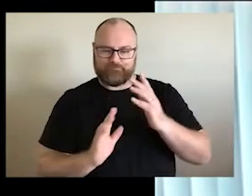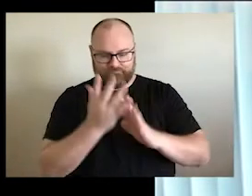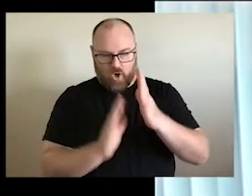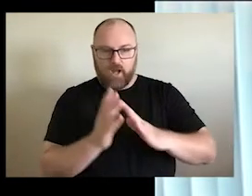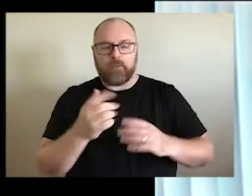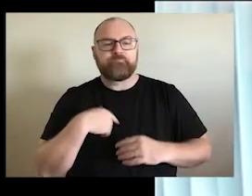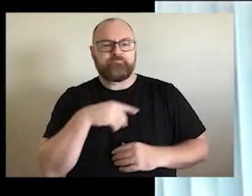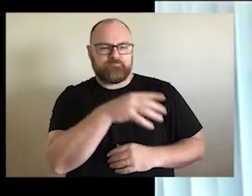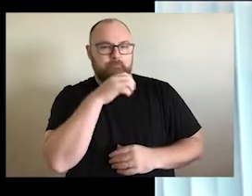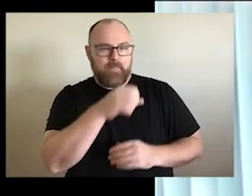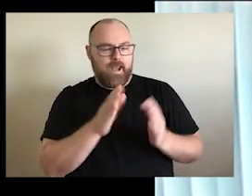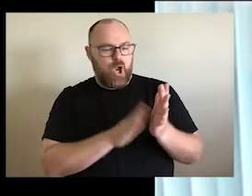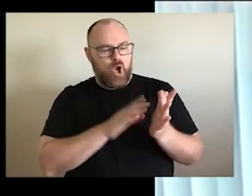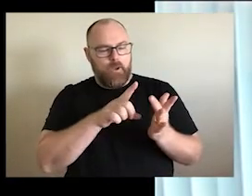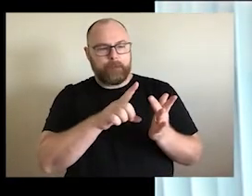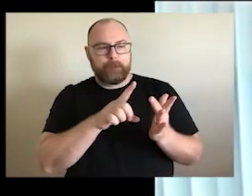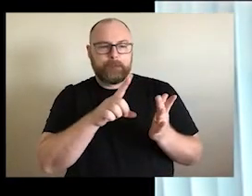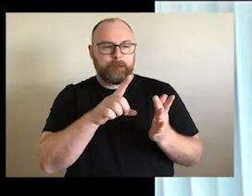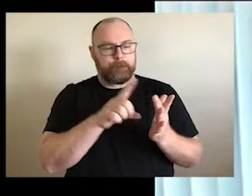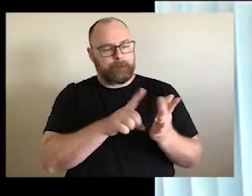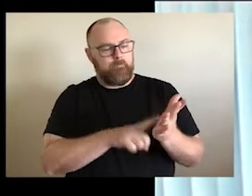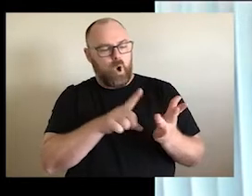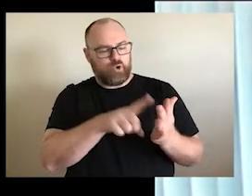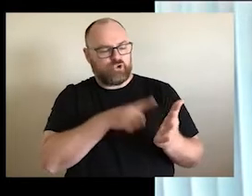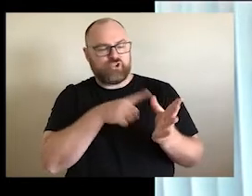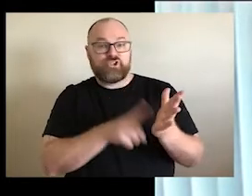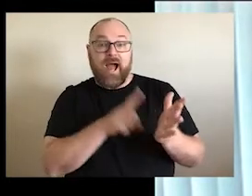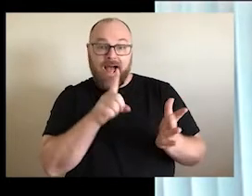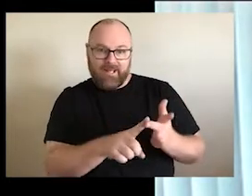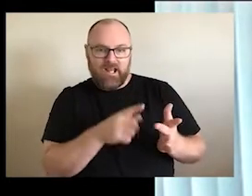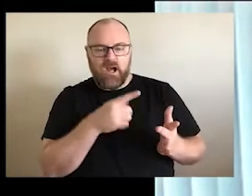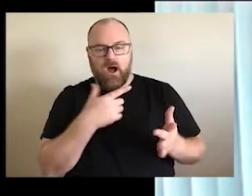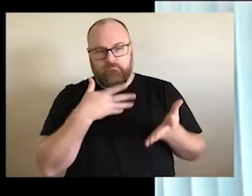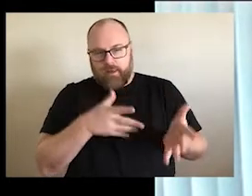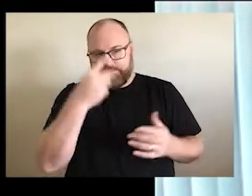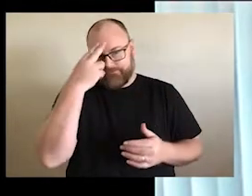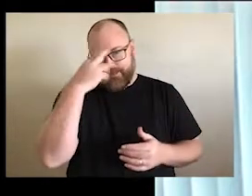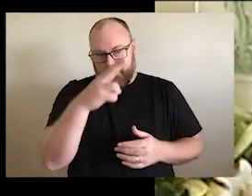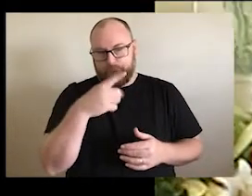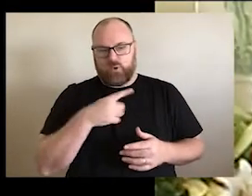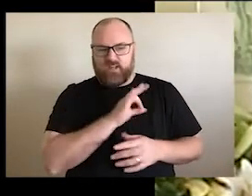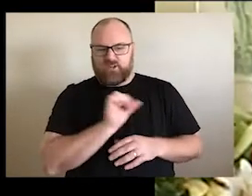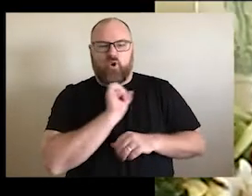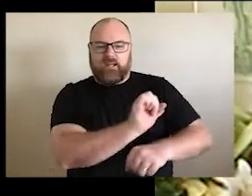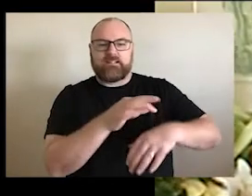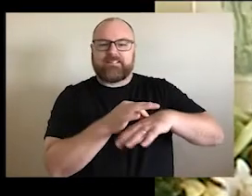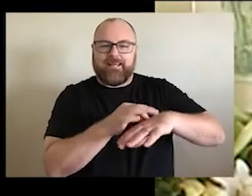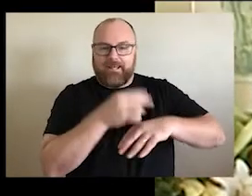Mun-jali, I can say his name because that isn't his that that isn't his skin name. Long time ago he